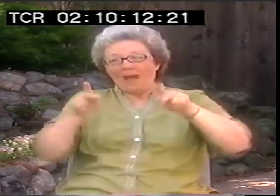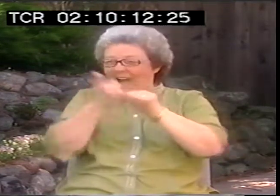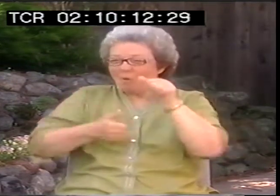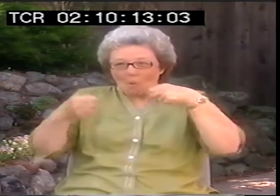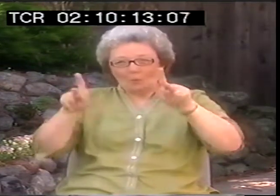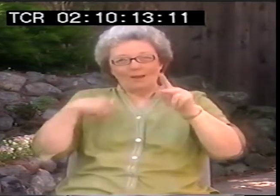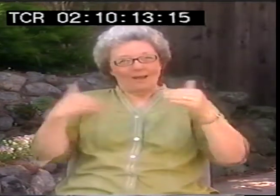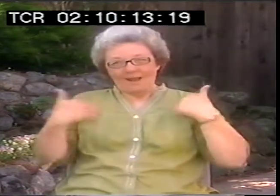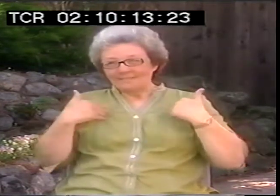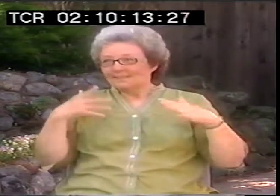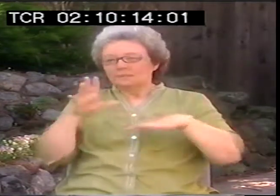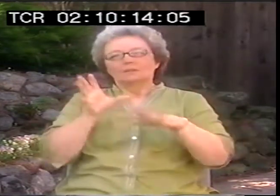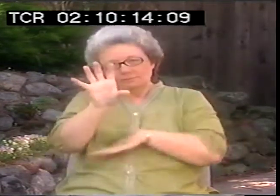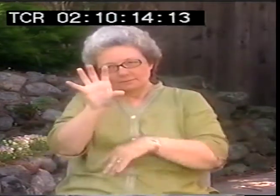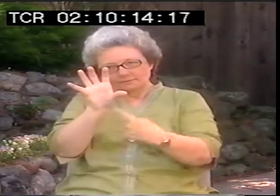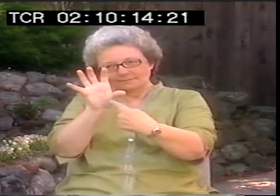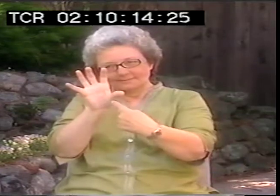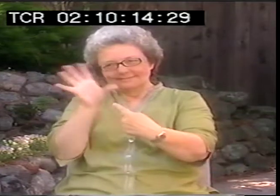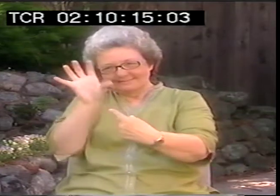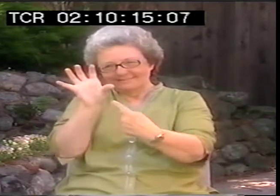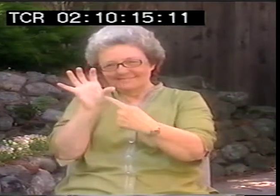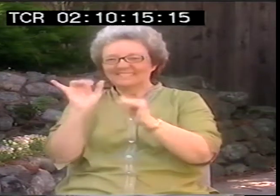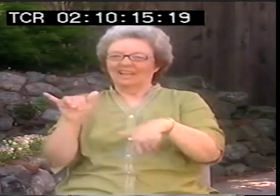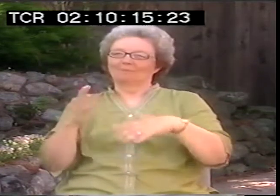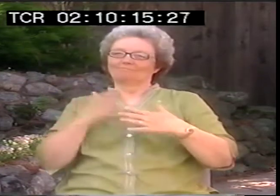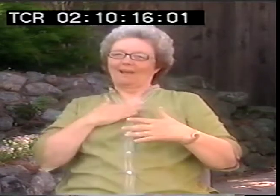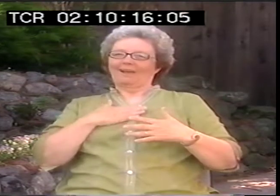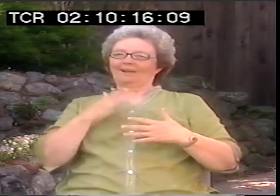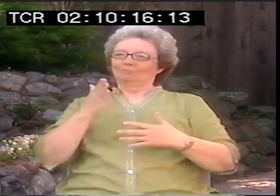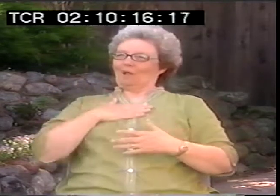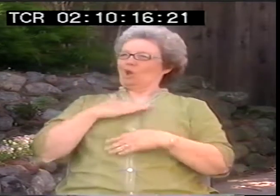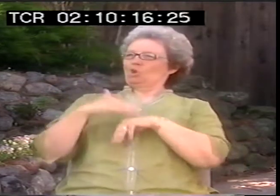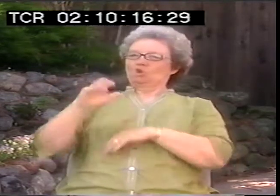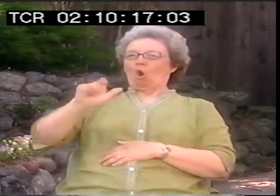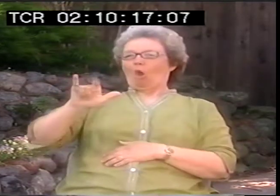that right in their faces. I feel it's my calling. It's who I am.